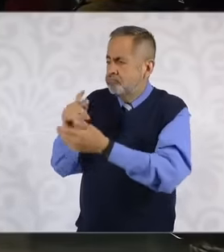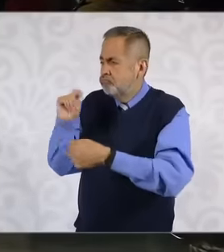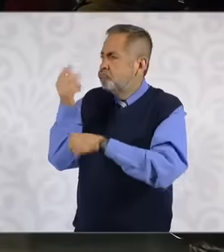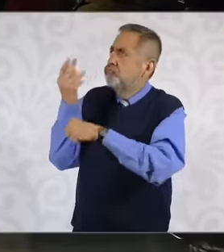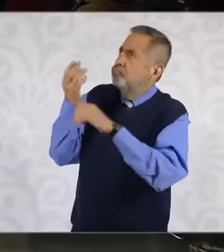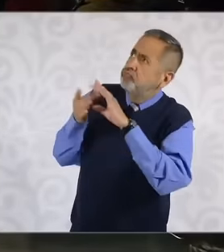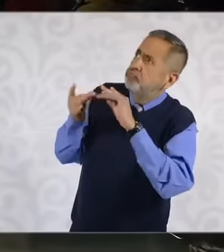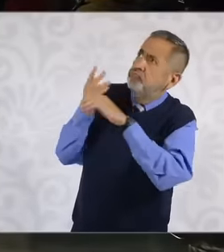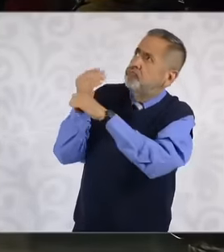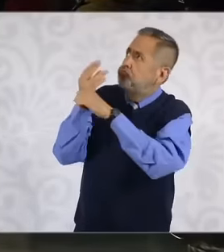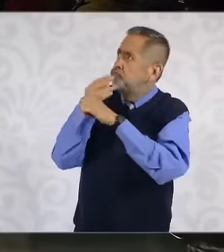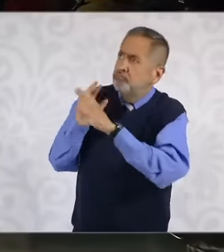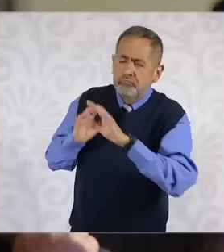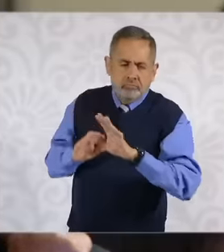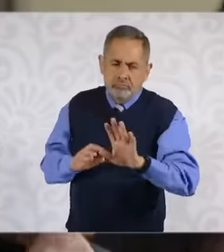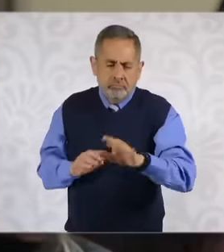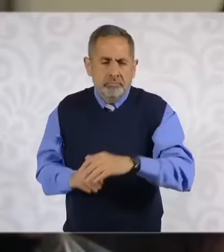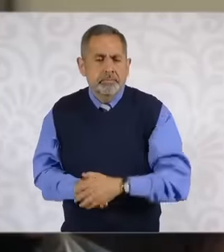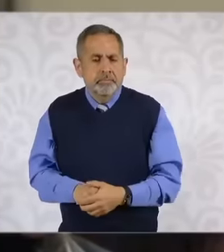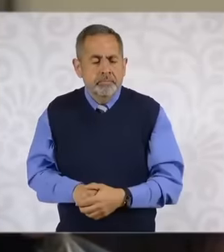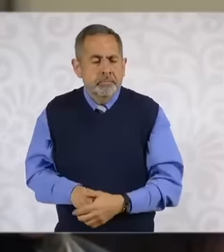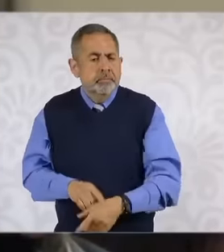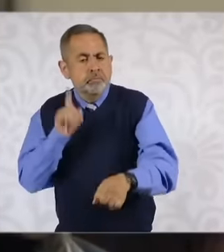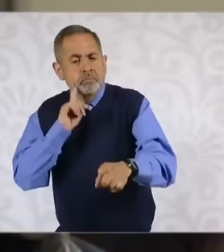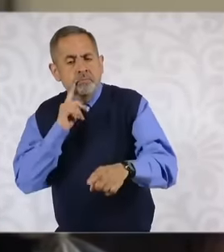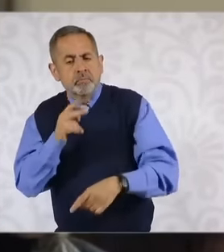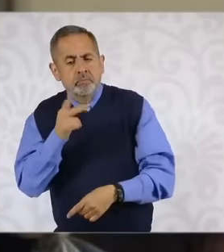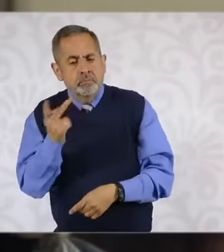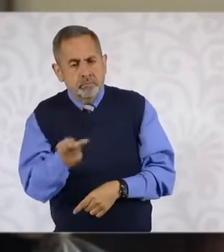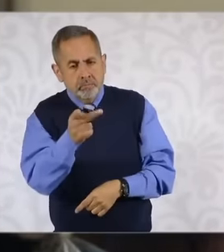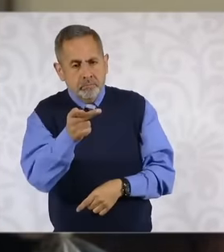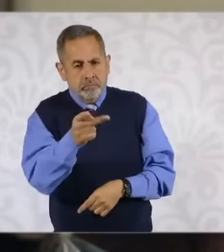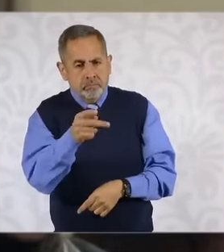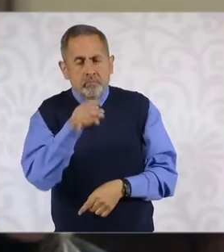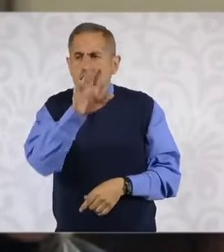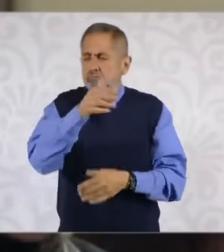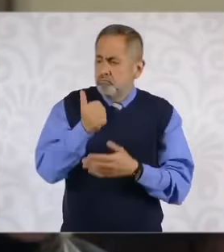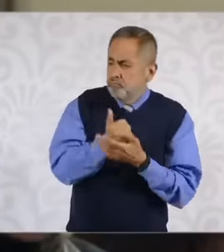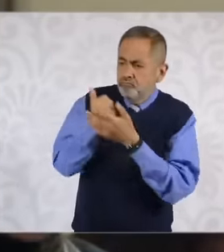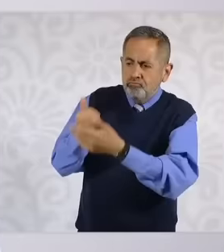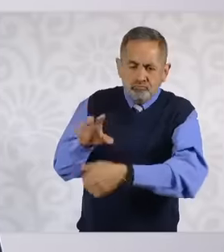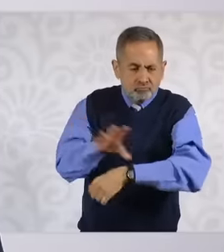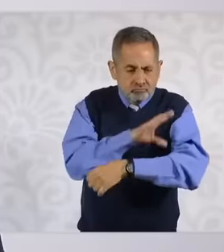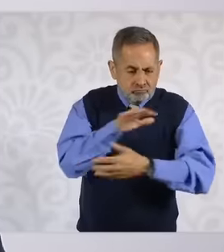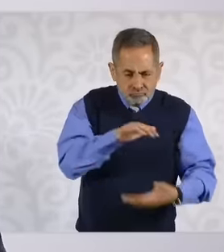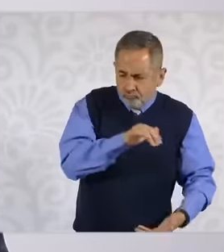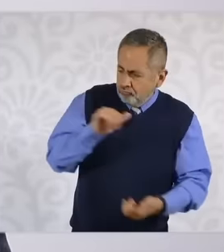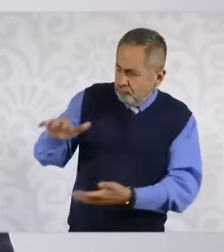essentially next there will be no fuel aid only technical aid we are seeing